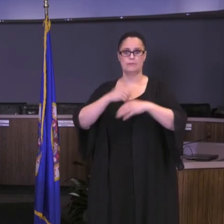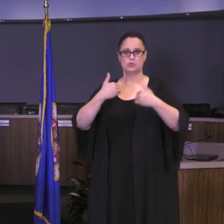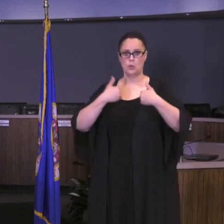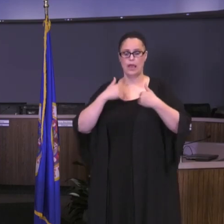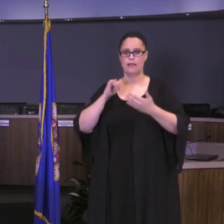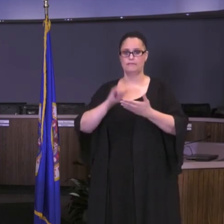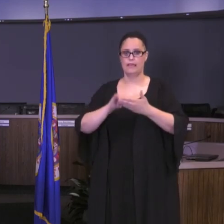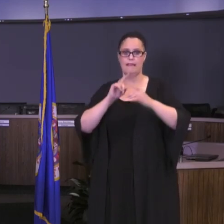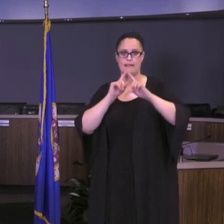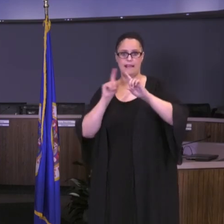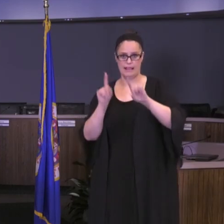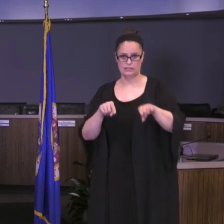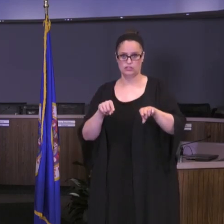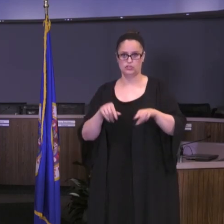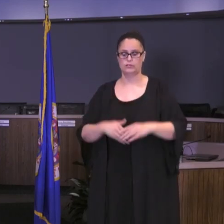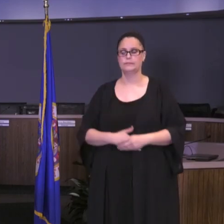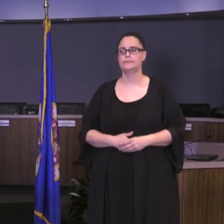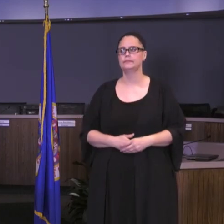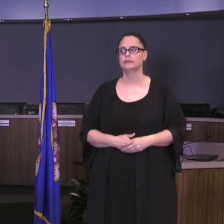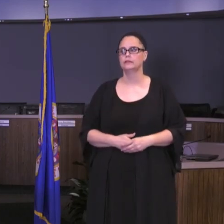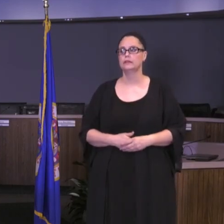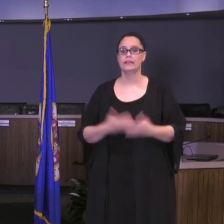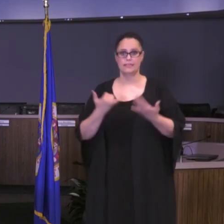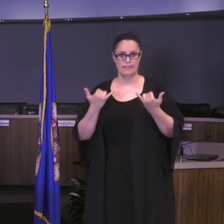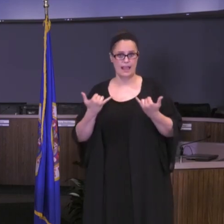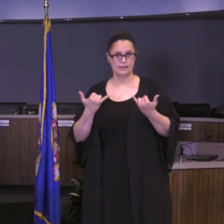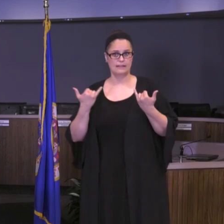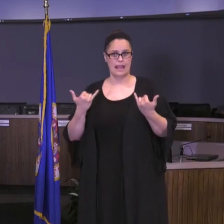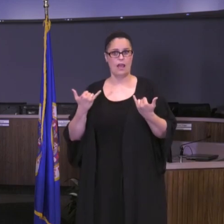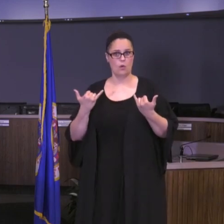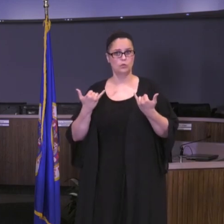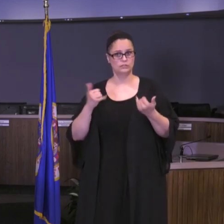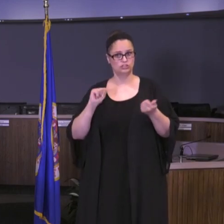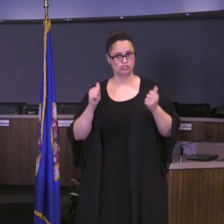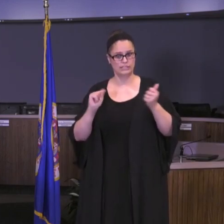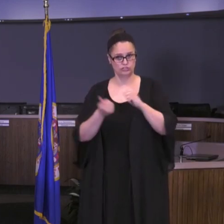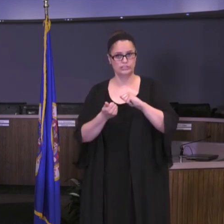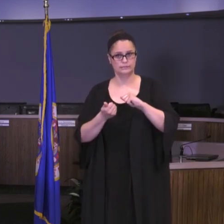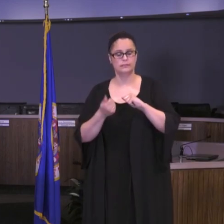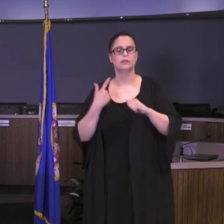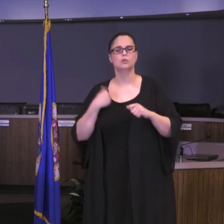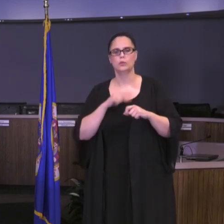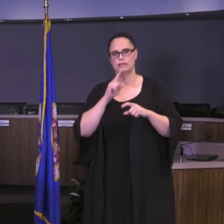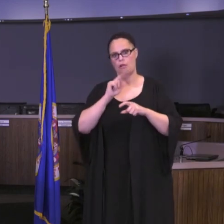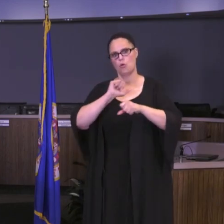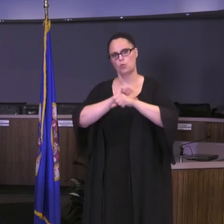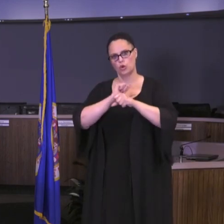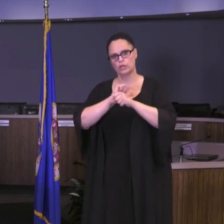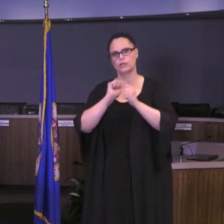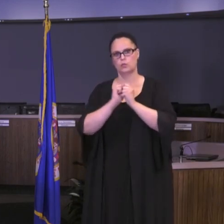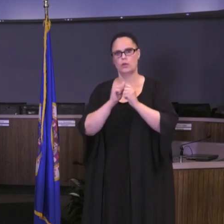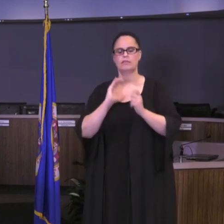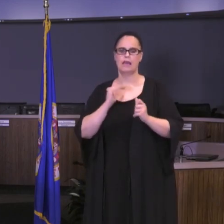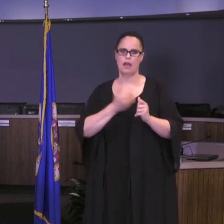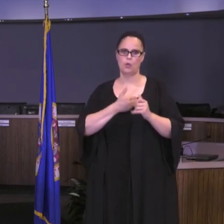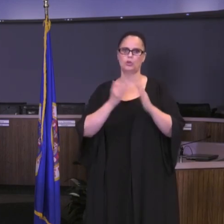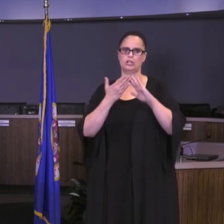individuals that that reached out. Well, that has changed now and we are working with our community, with our community partners, to find